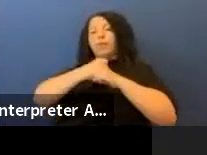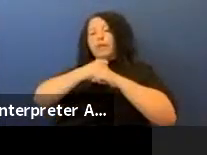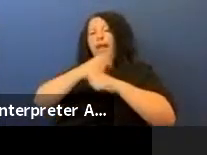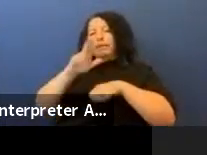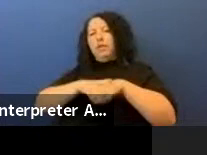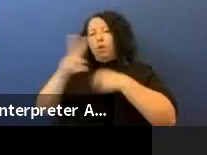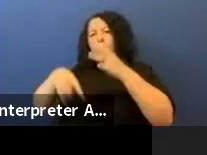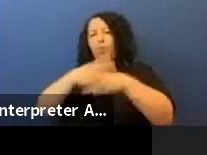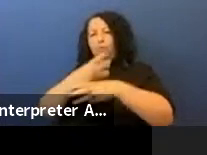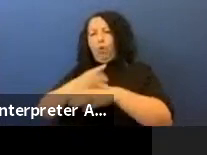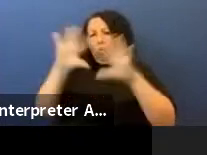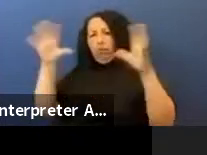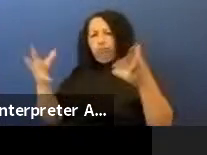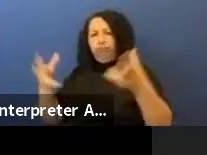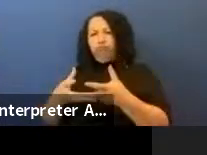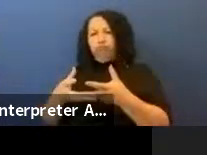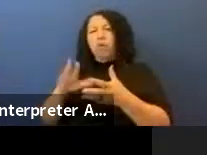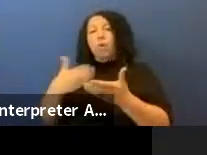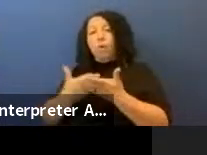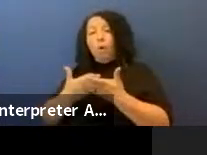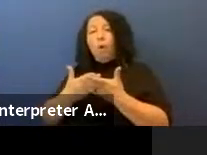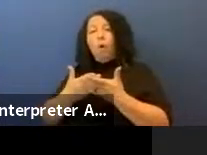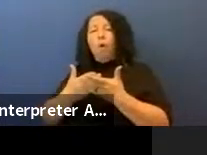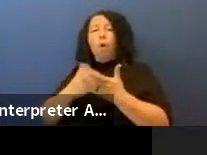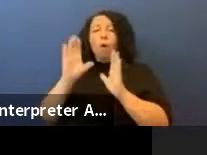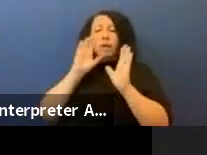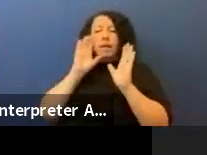images about the freshness of water